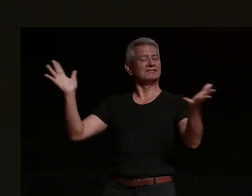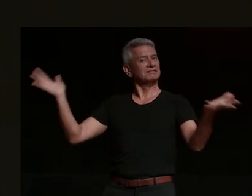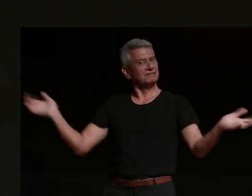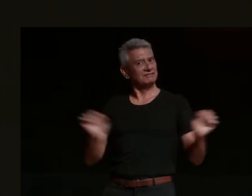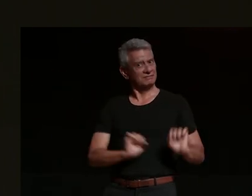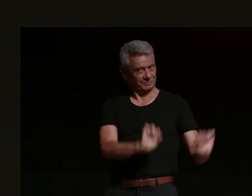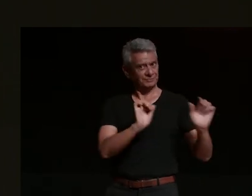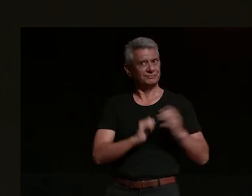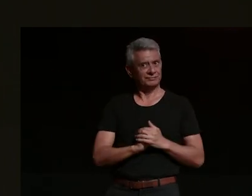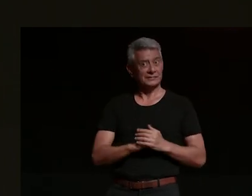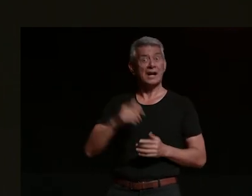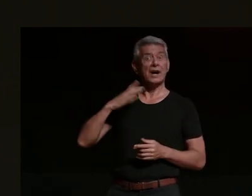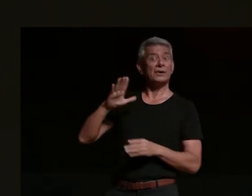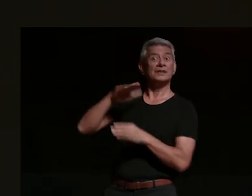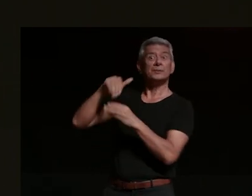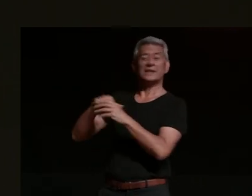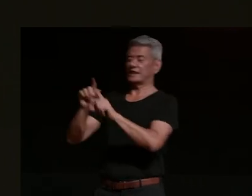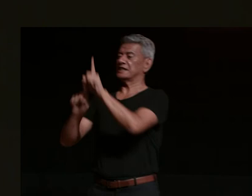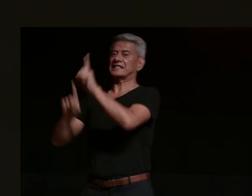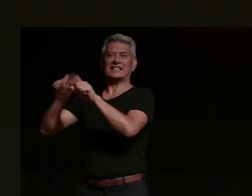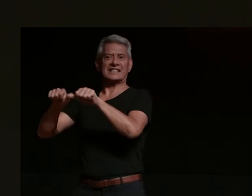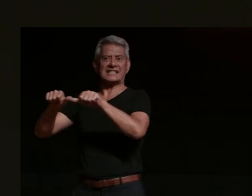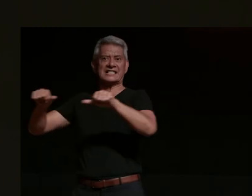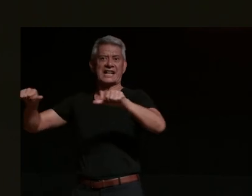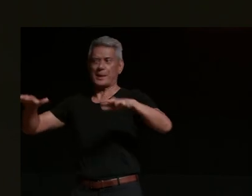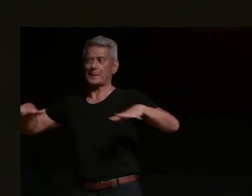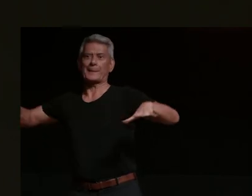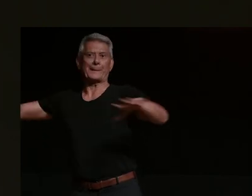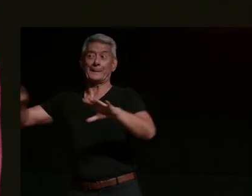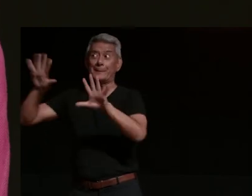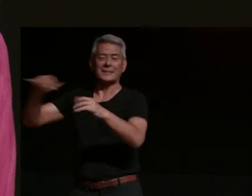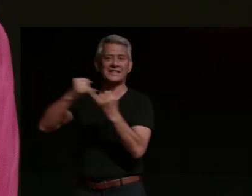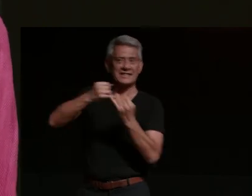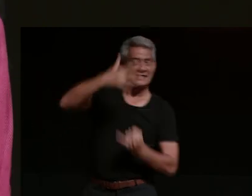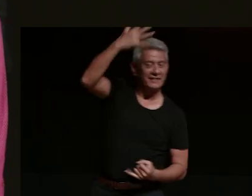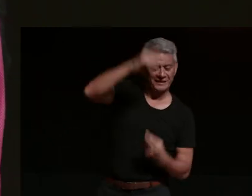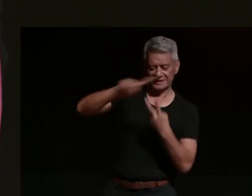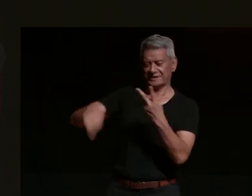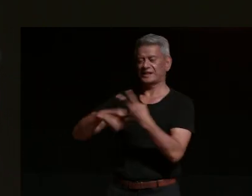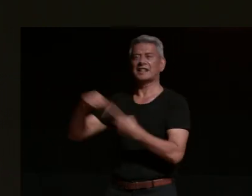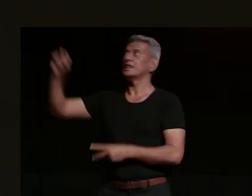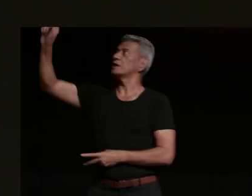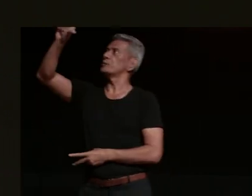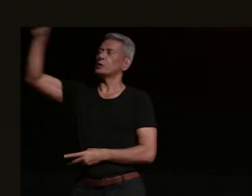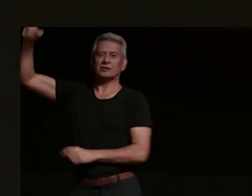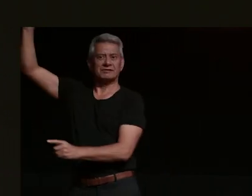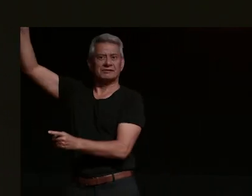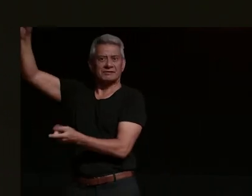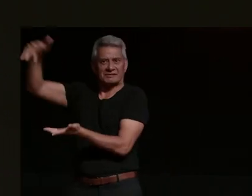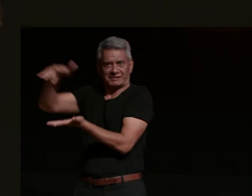i want to be an entire cityscape to you of silver and moonshine of lavender silences